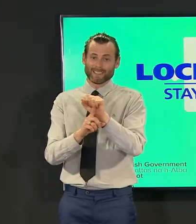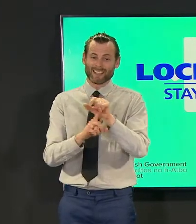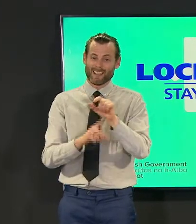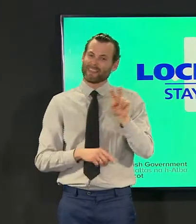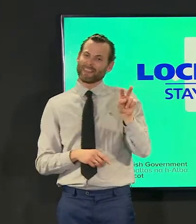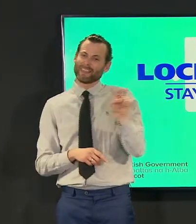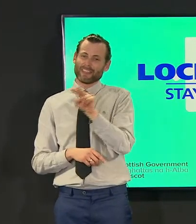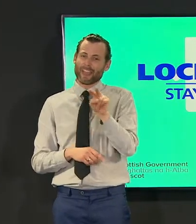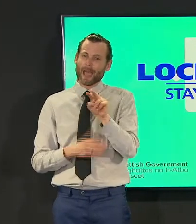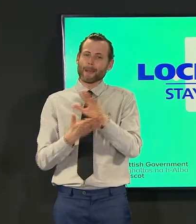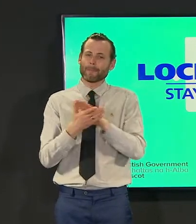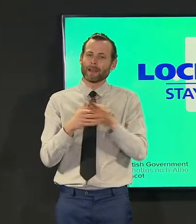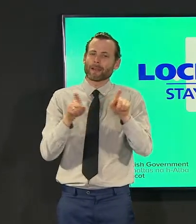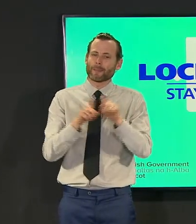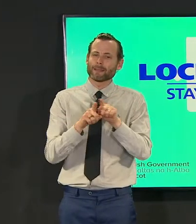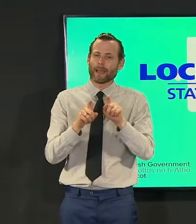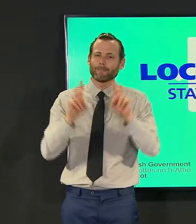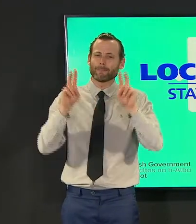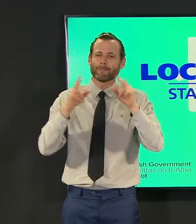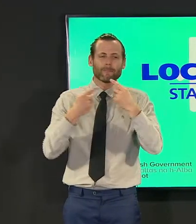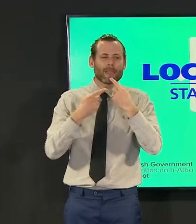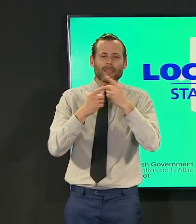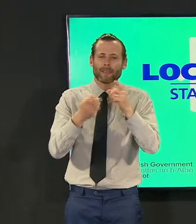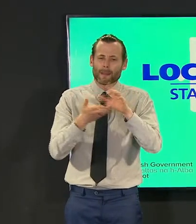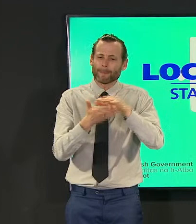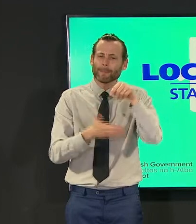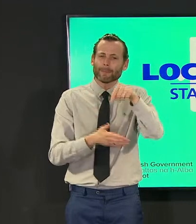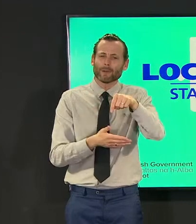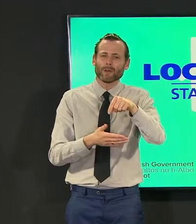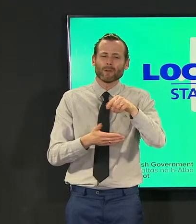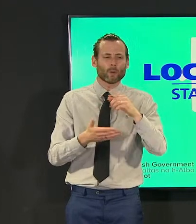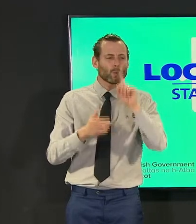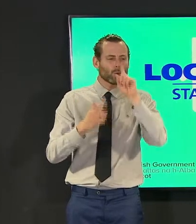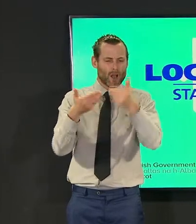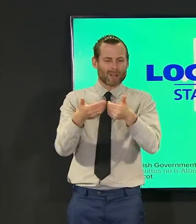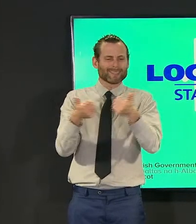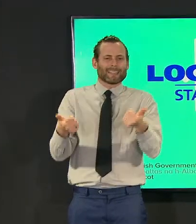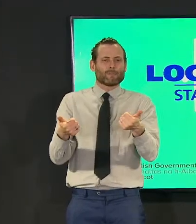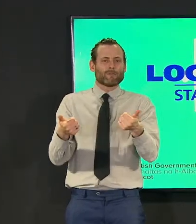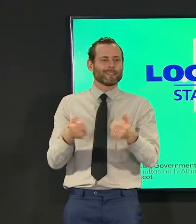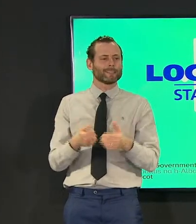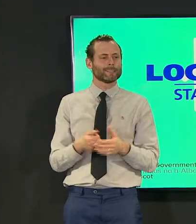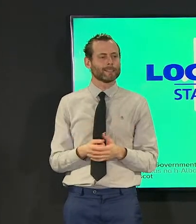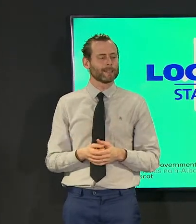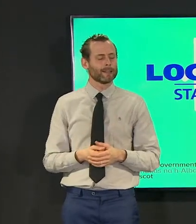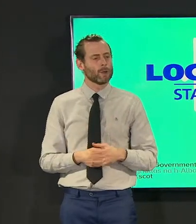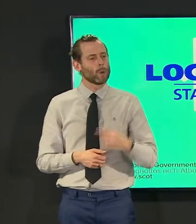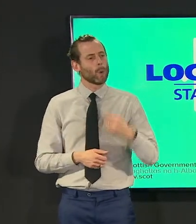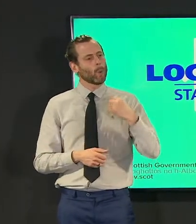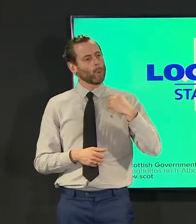about that um and then i'm sure jason will want to say uh some more we set out the first minister set out